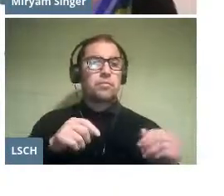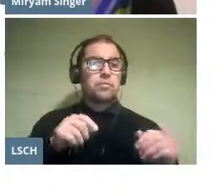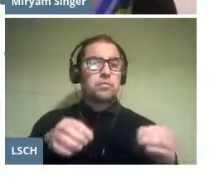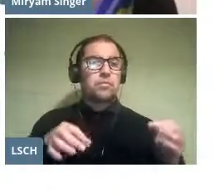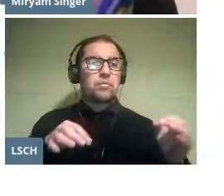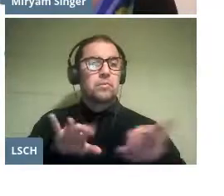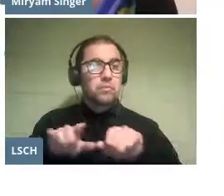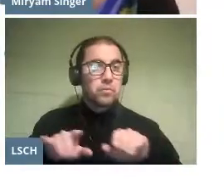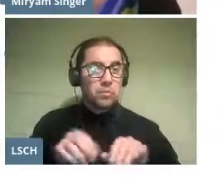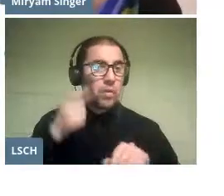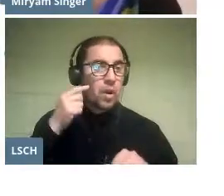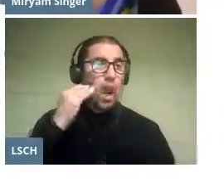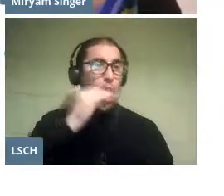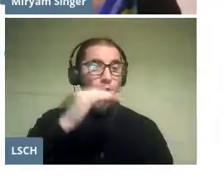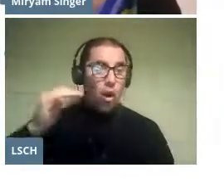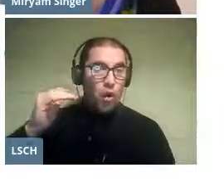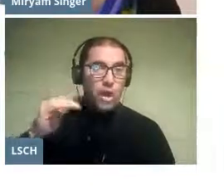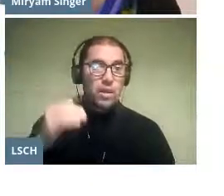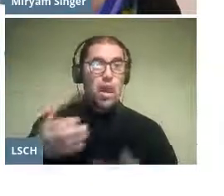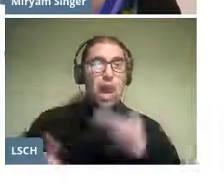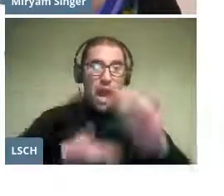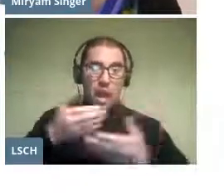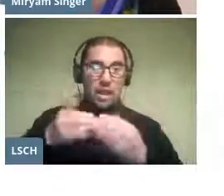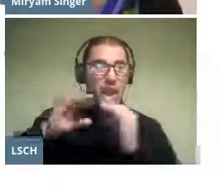The children of Chile sing Mozart's Magic flute.